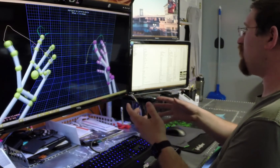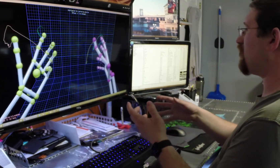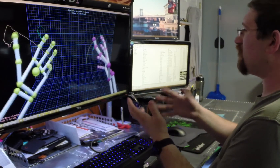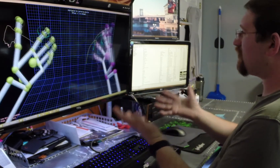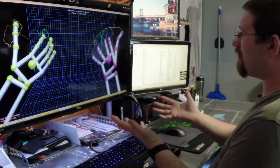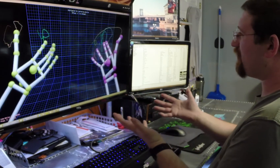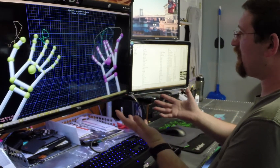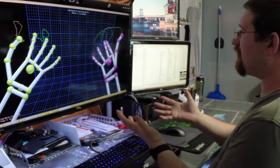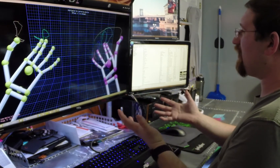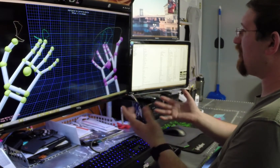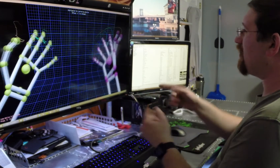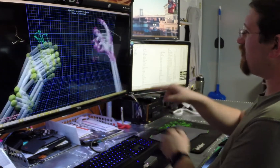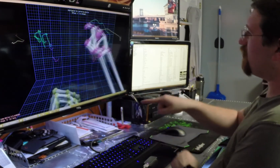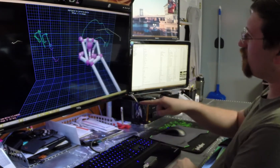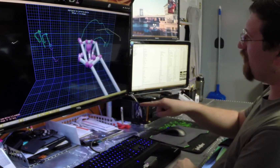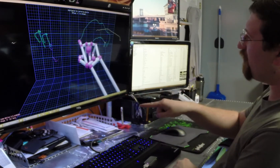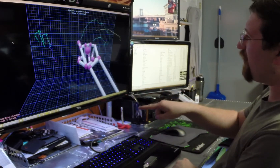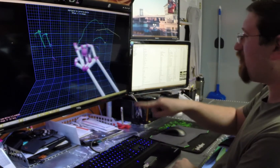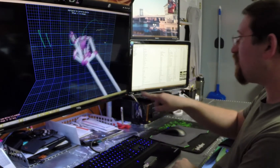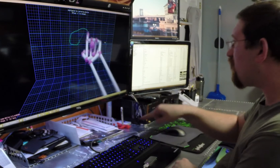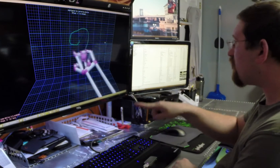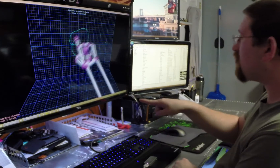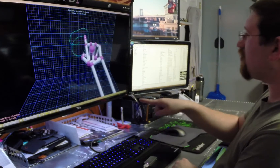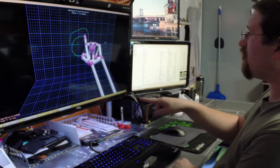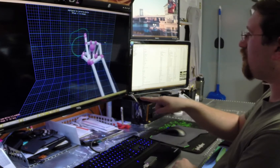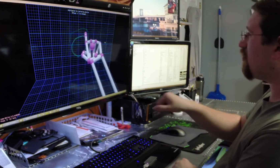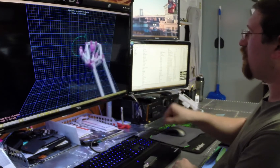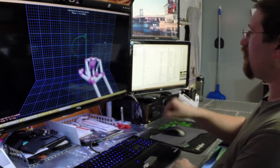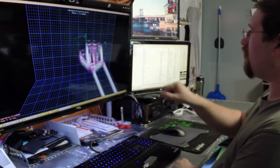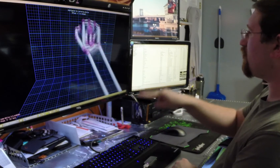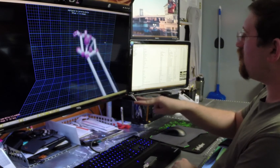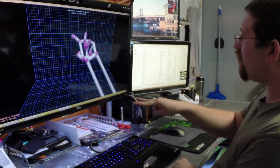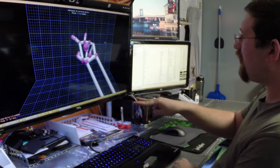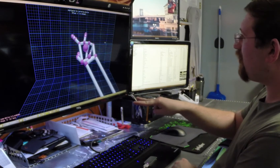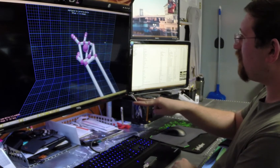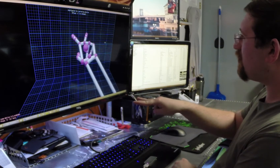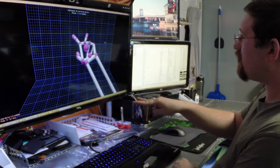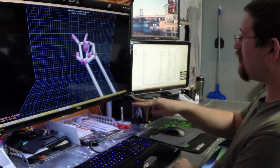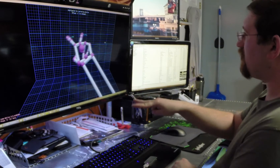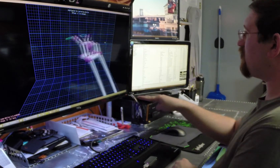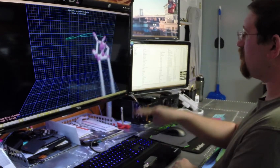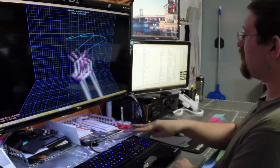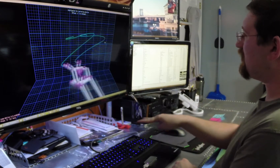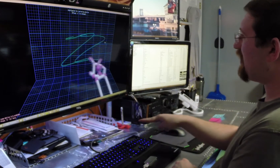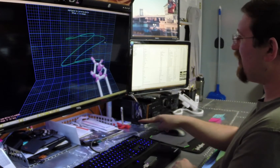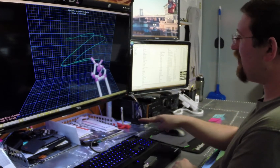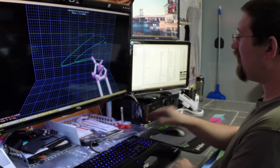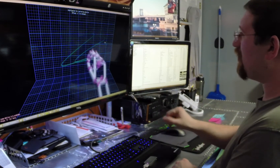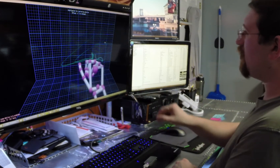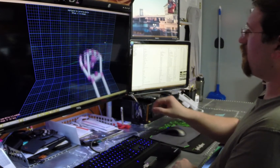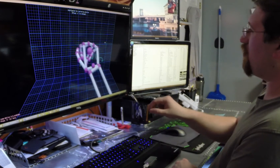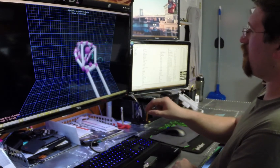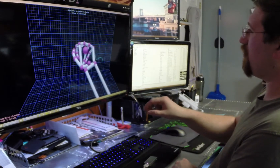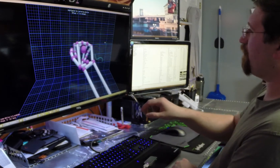to do something like use one finger to draw a circle, or two fingers to do a Z